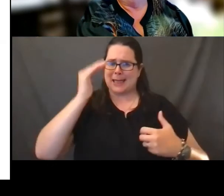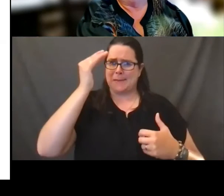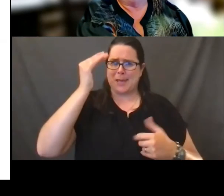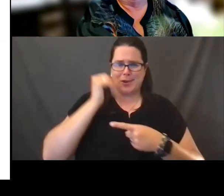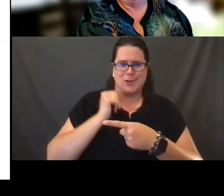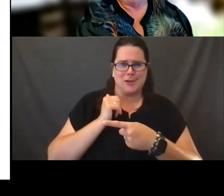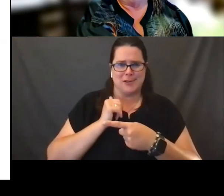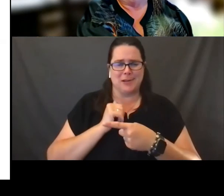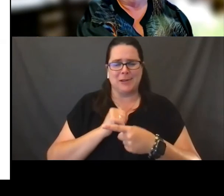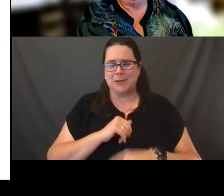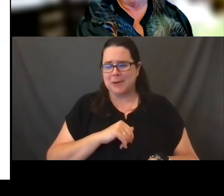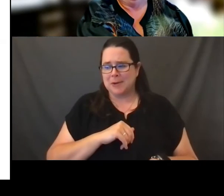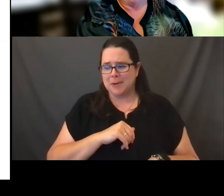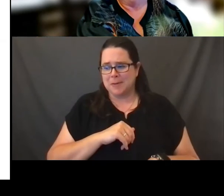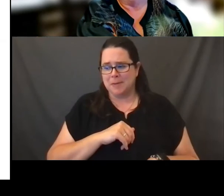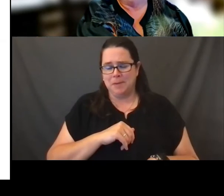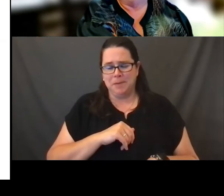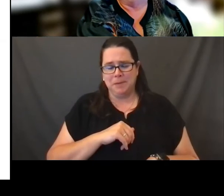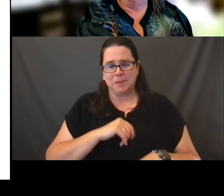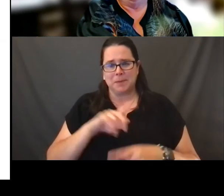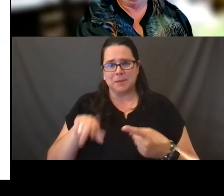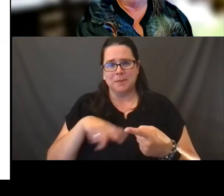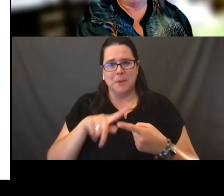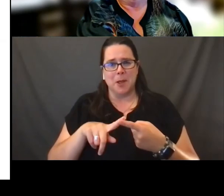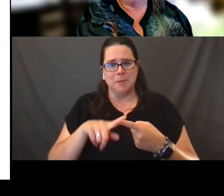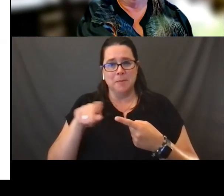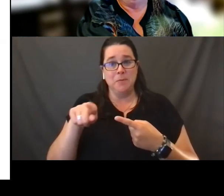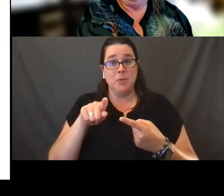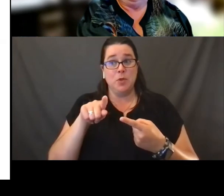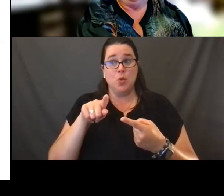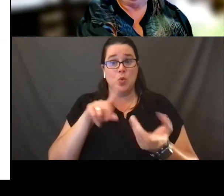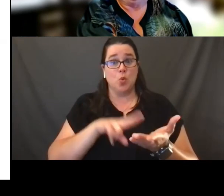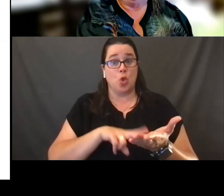When you log out of this zoom meeting,